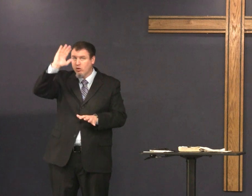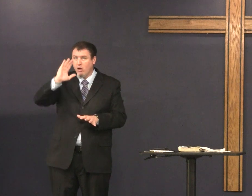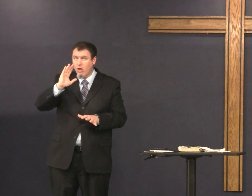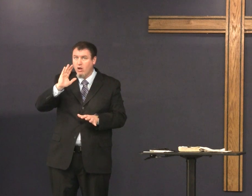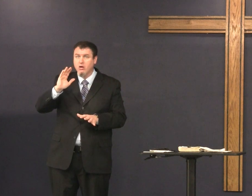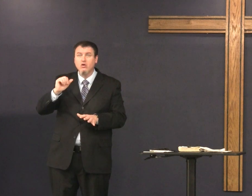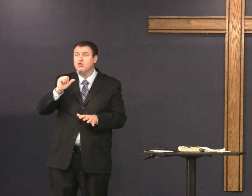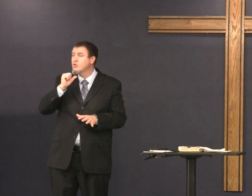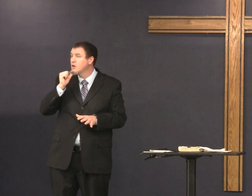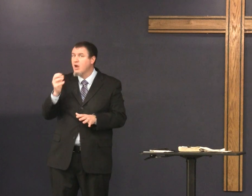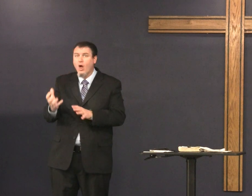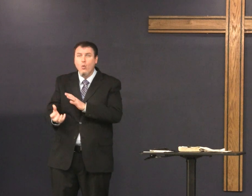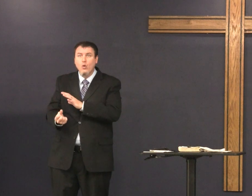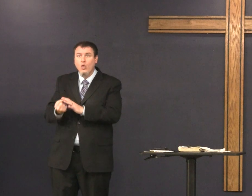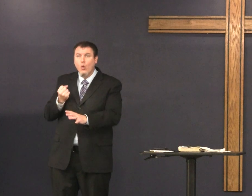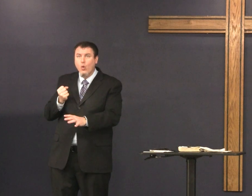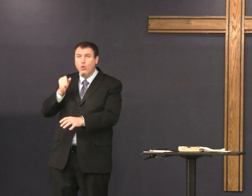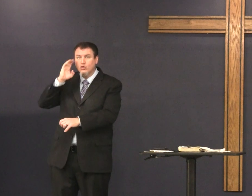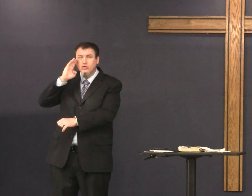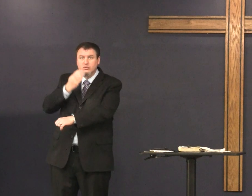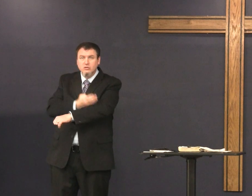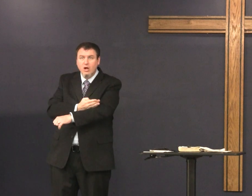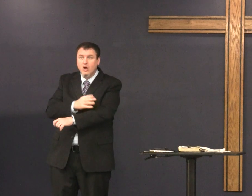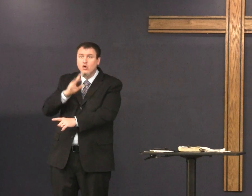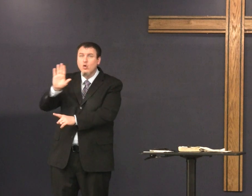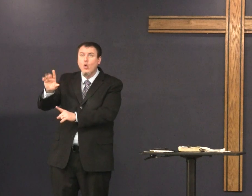that thou feareth has not